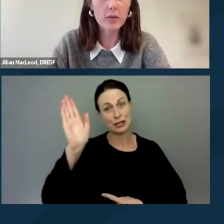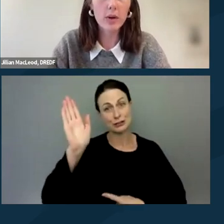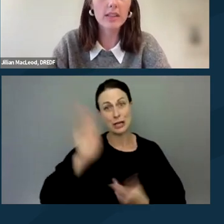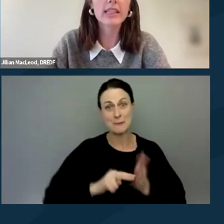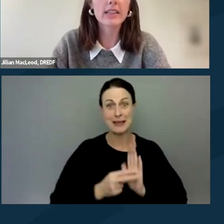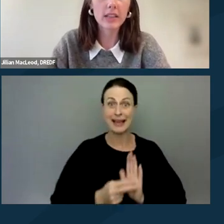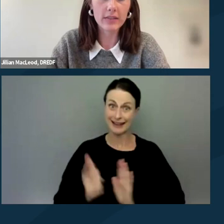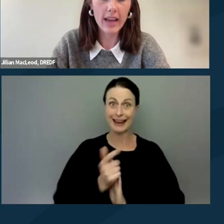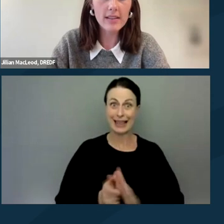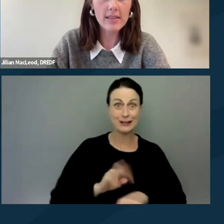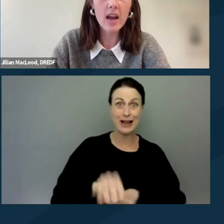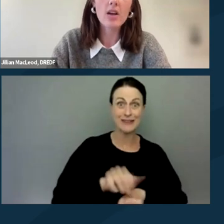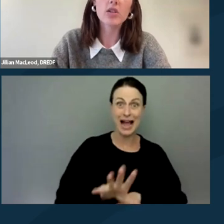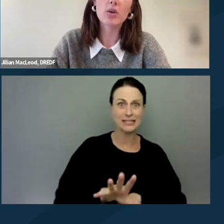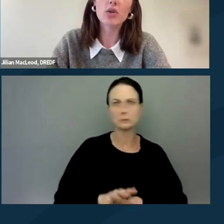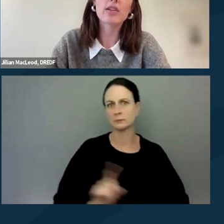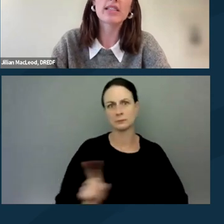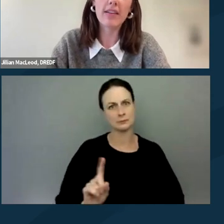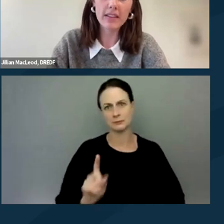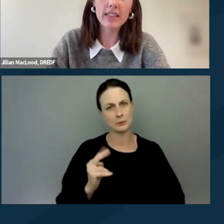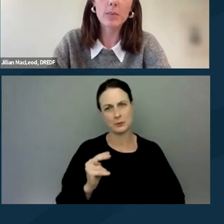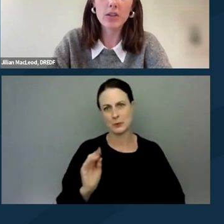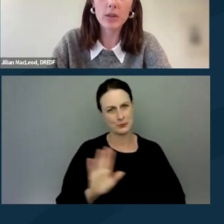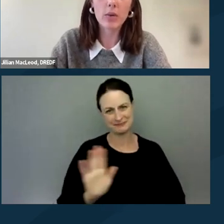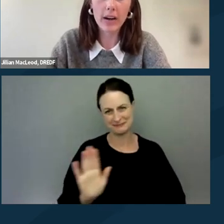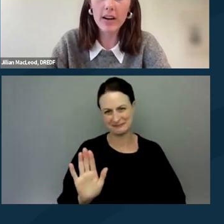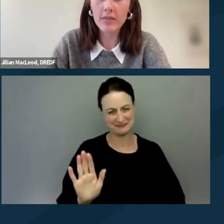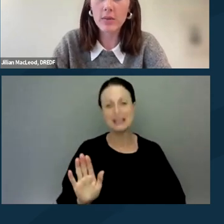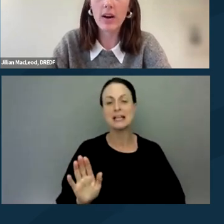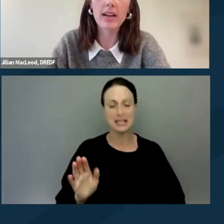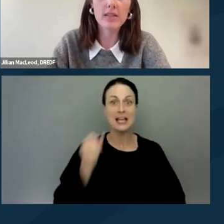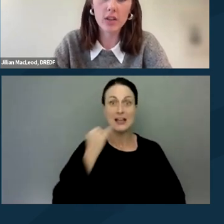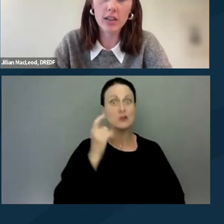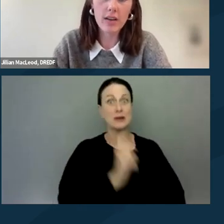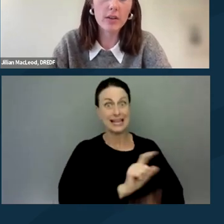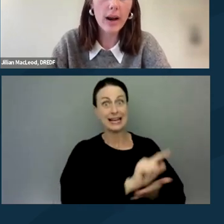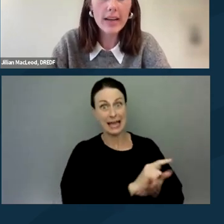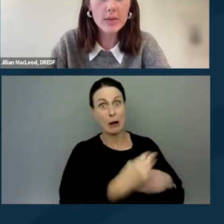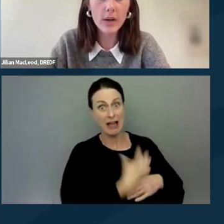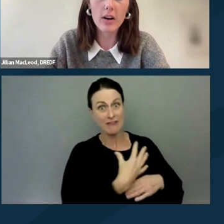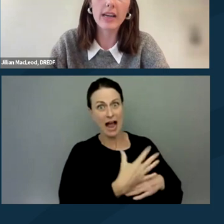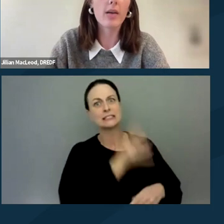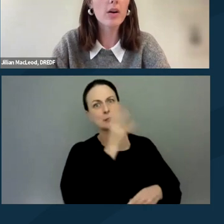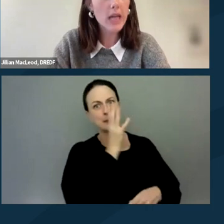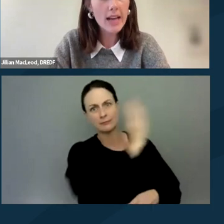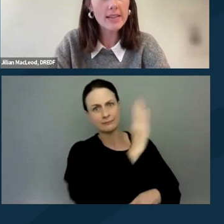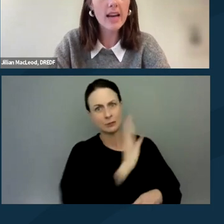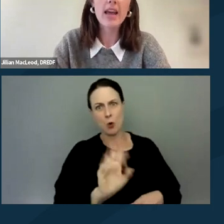for legal advice. So you should definitely speak to a lawyer if you are uncertain of your rights regarding a protest,